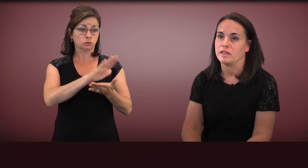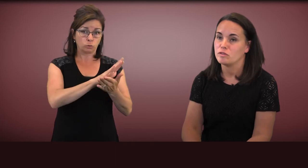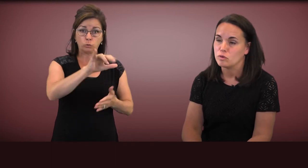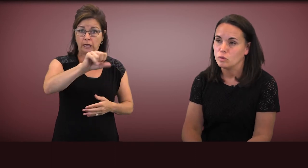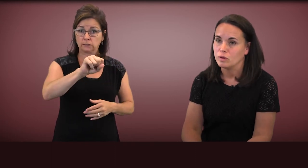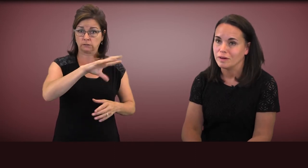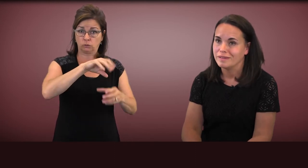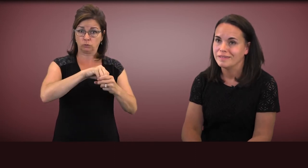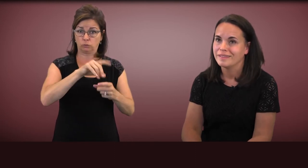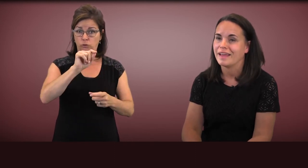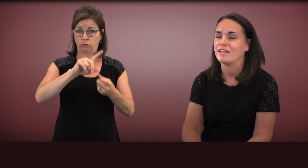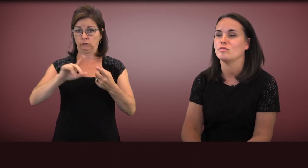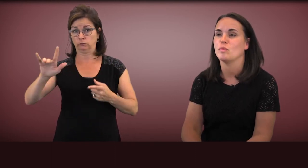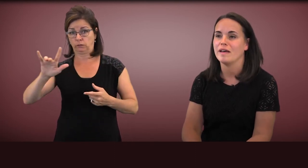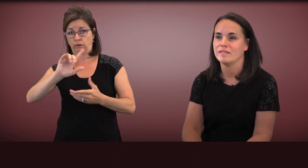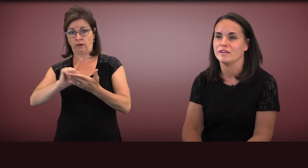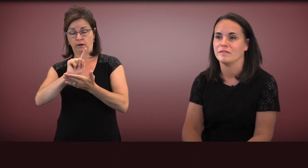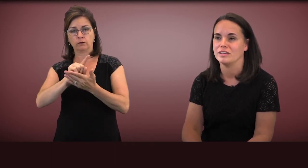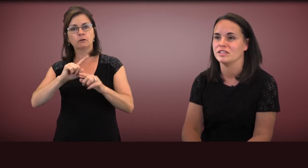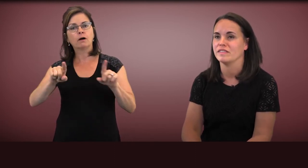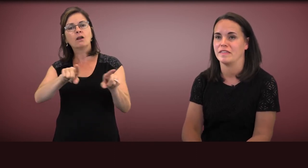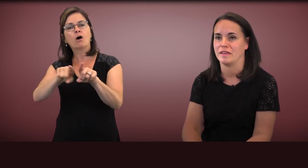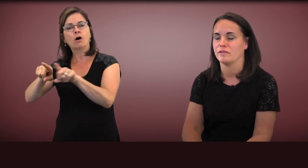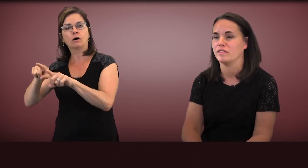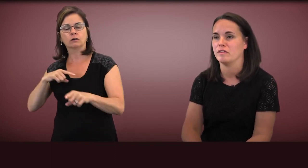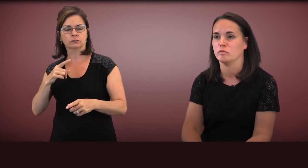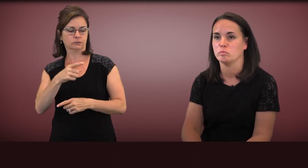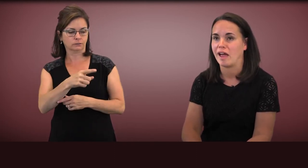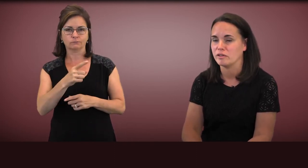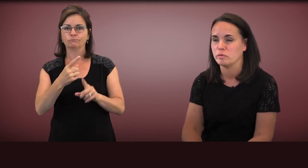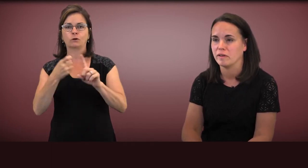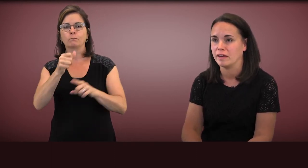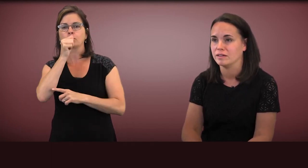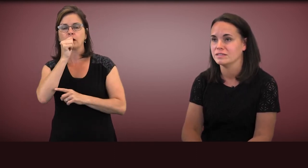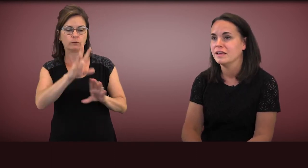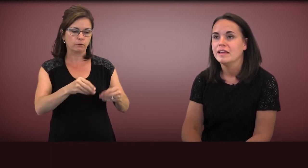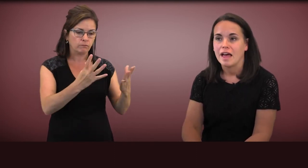at school, as well as interventions that they receive from private providers,